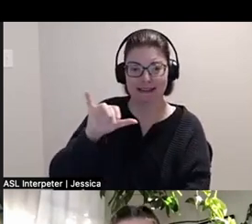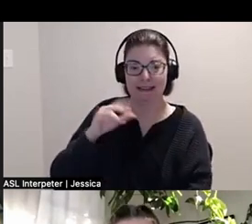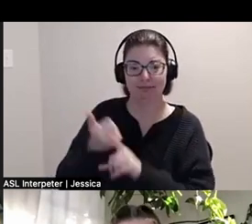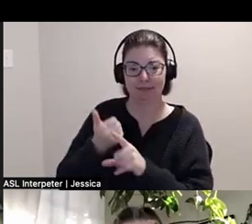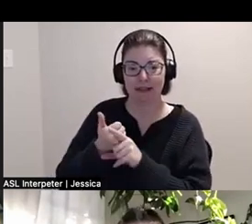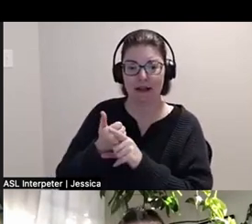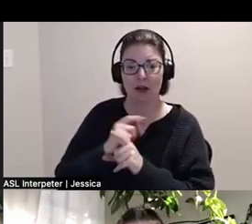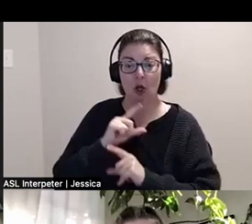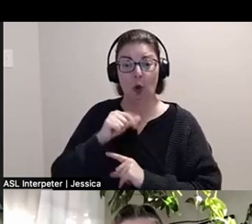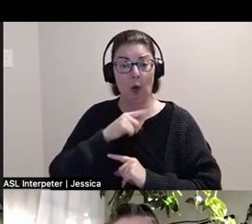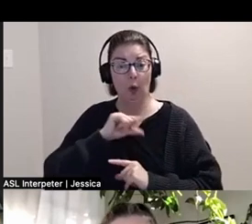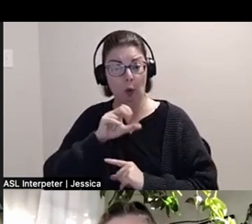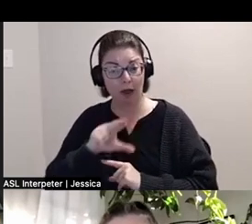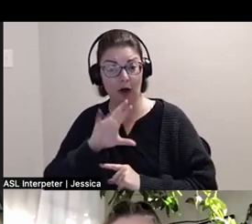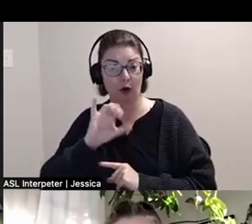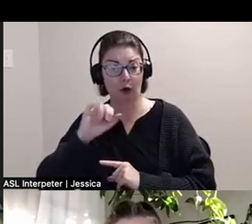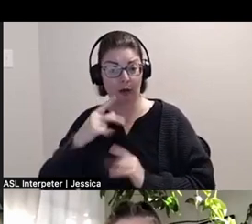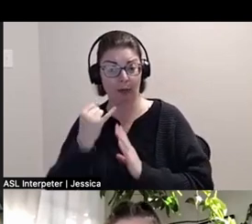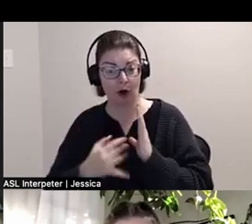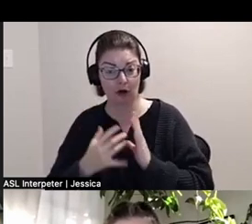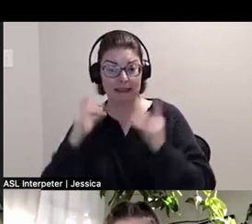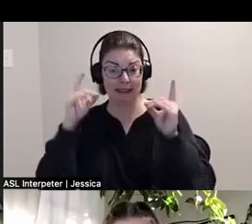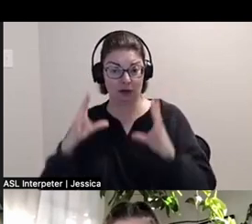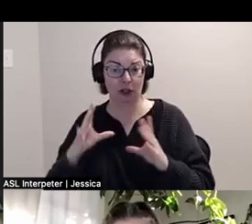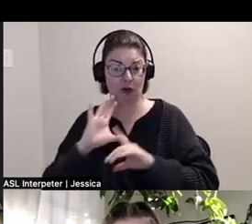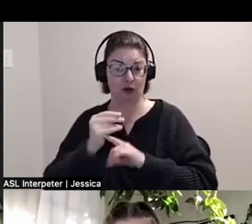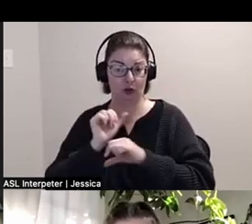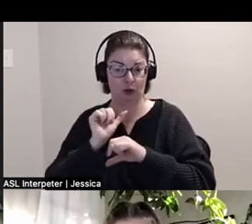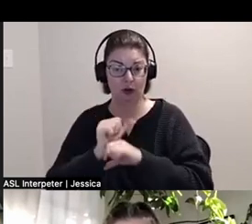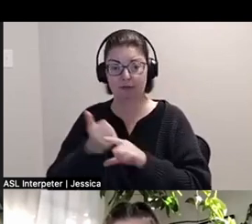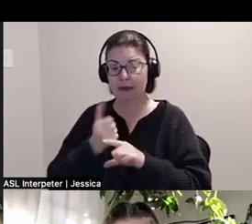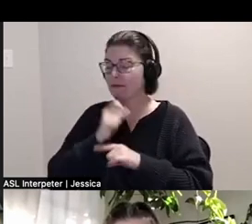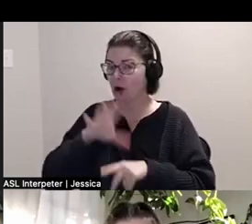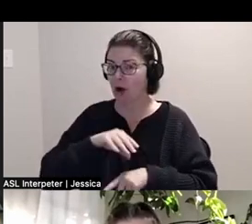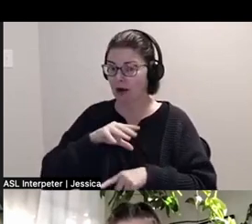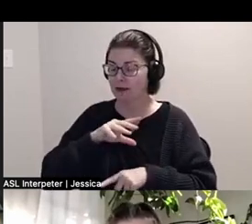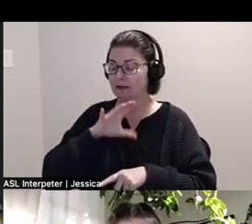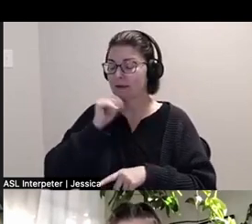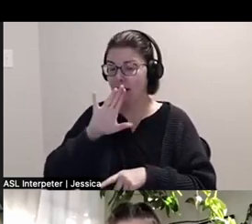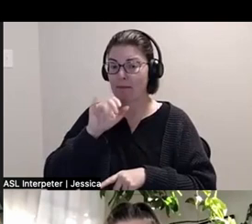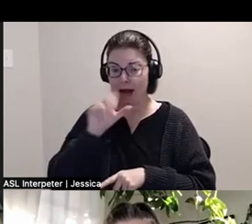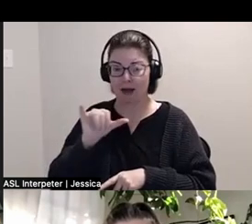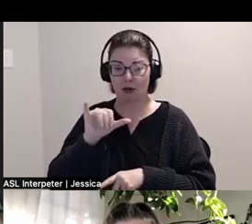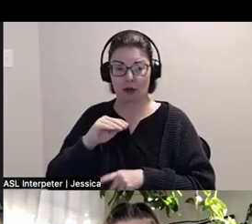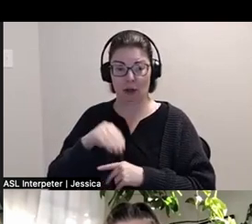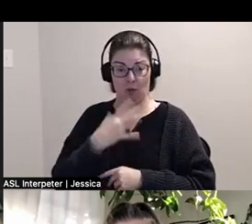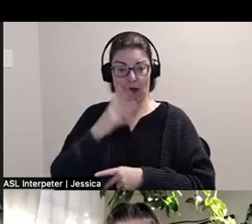A nonbinary white settler of Scottish descent, Campbell graciously resides as an uninvited guest in